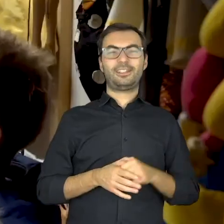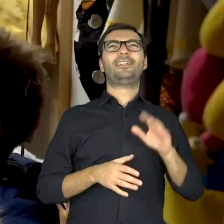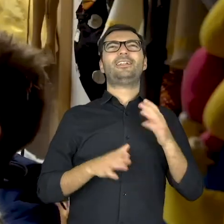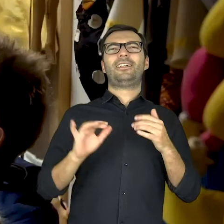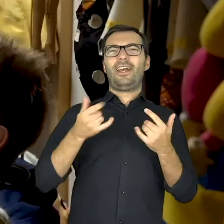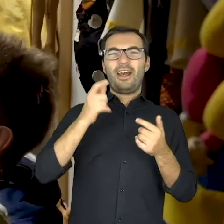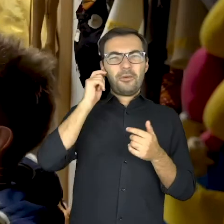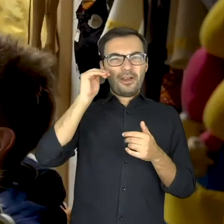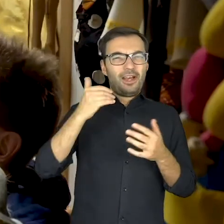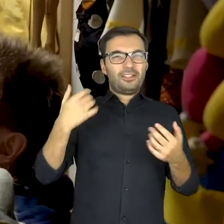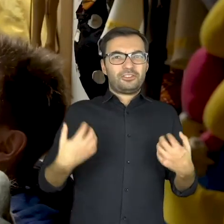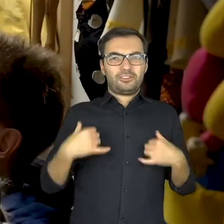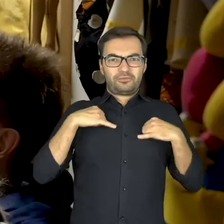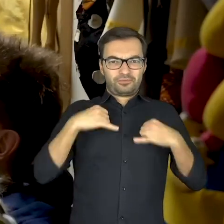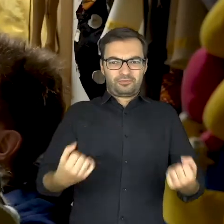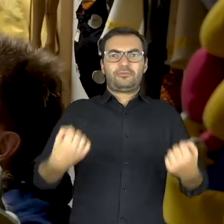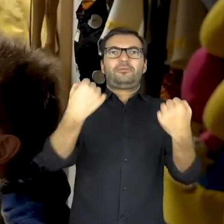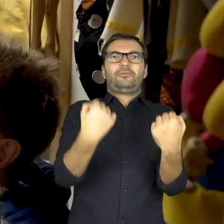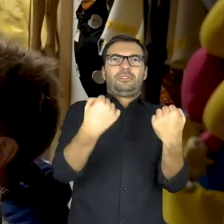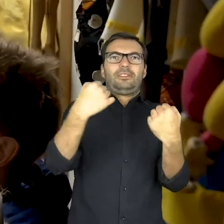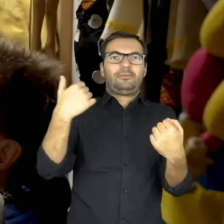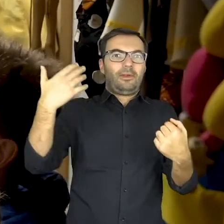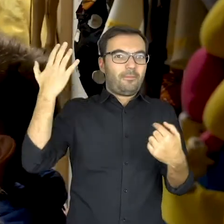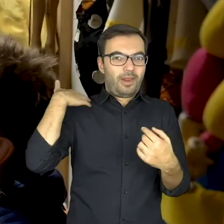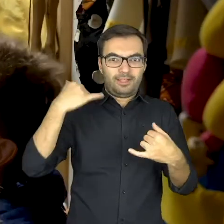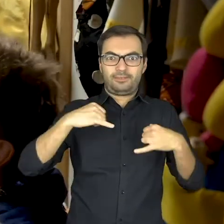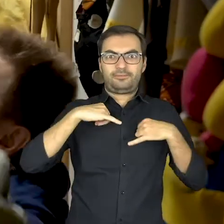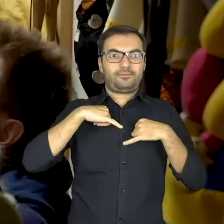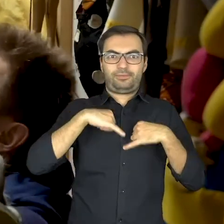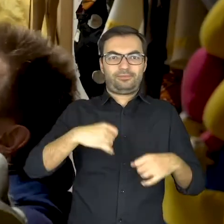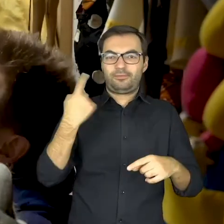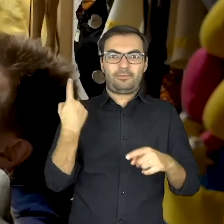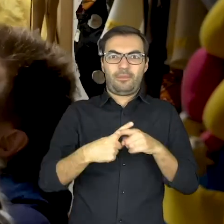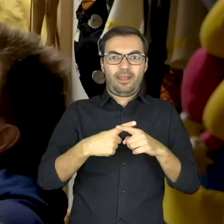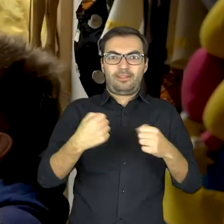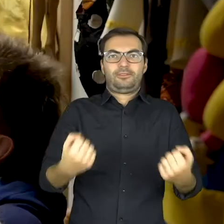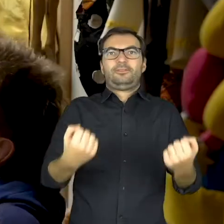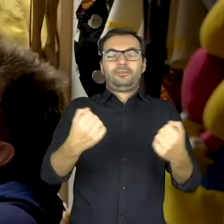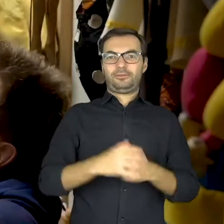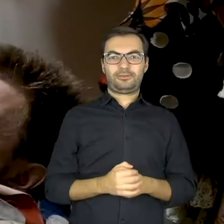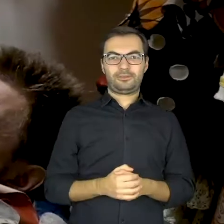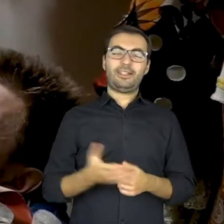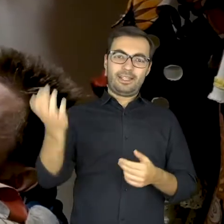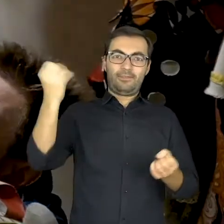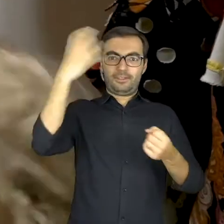How can that woman carry all of that by herself? She must have muscles made of steel! Give me that and let’s go! Okay.